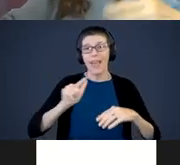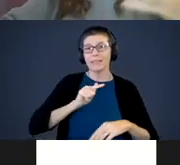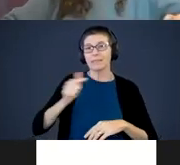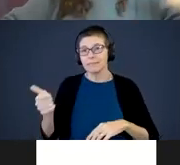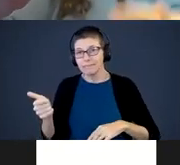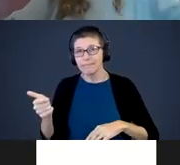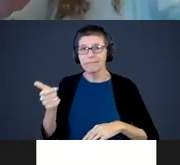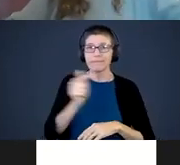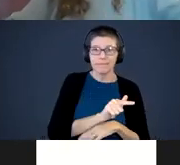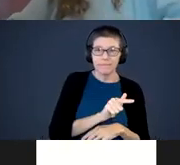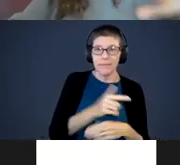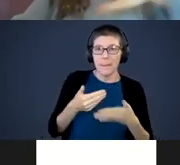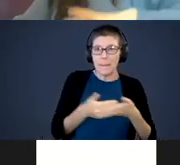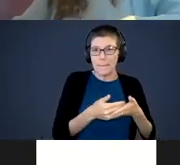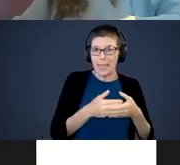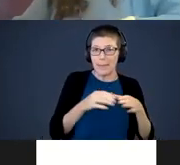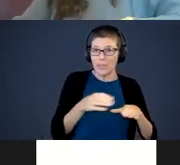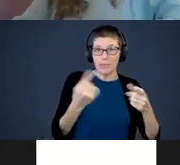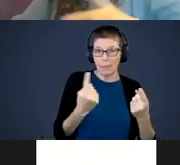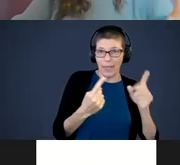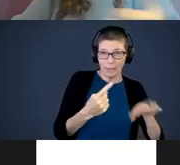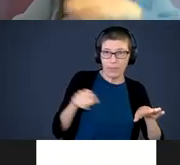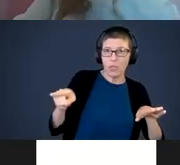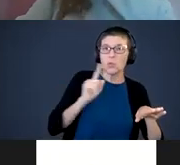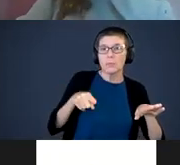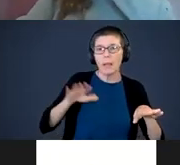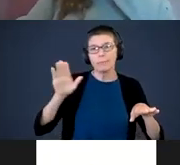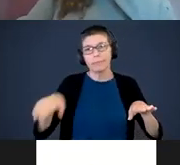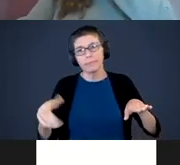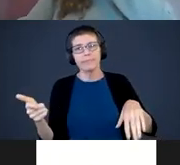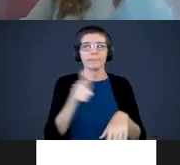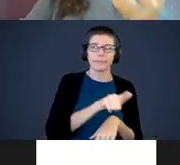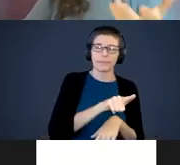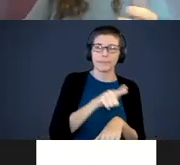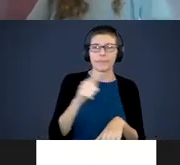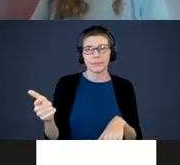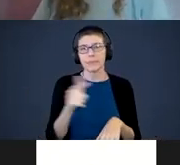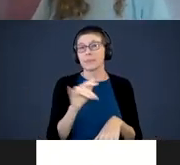do something and you do something in response to them. Back and forth. Same thing with language,